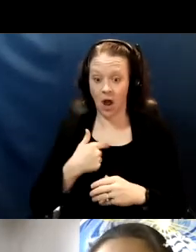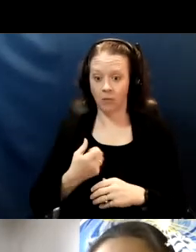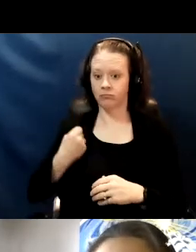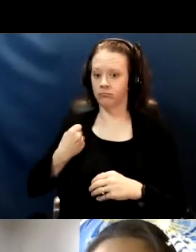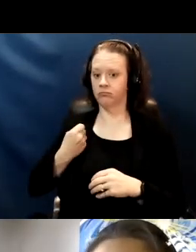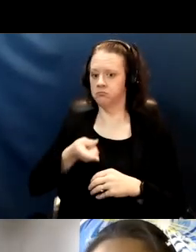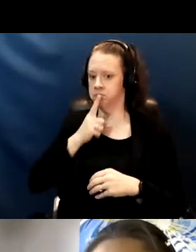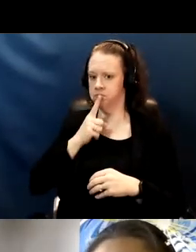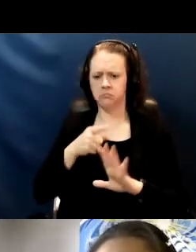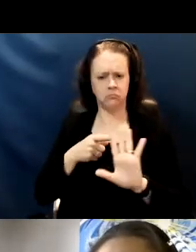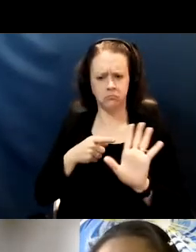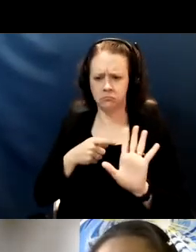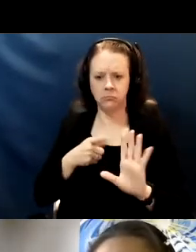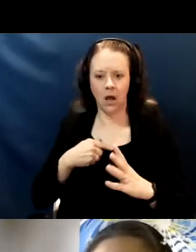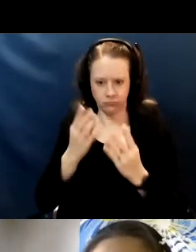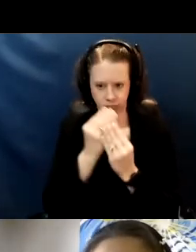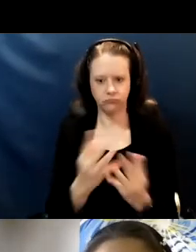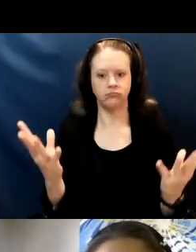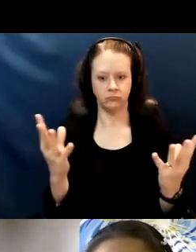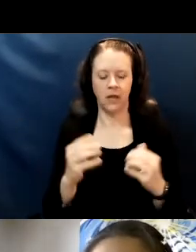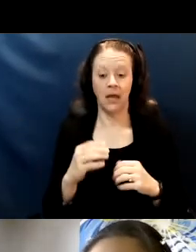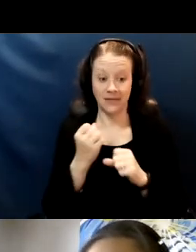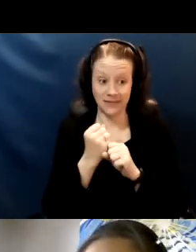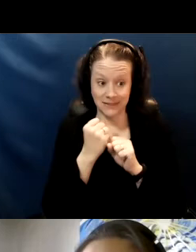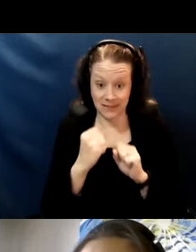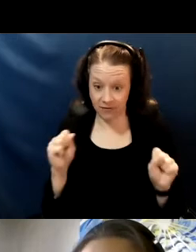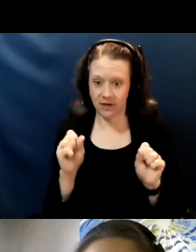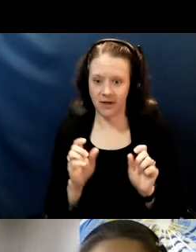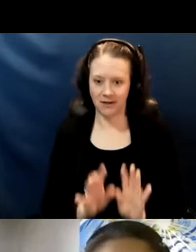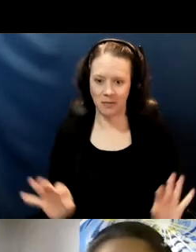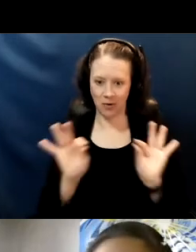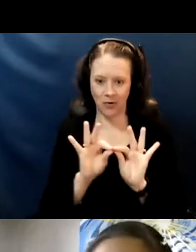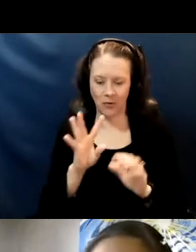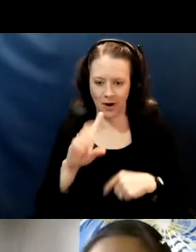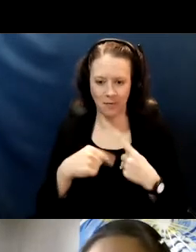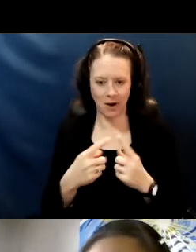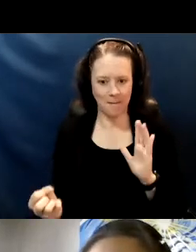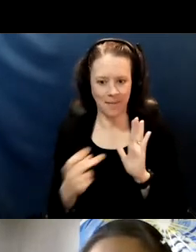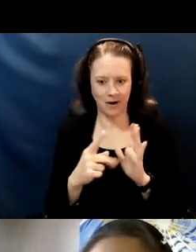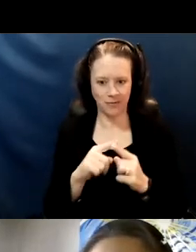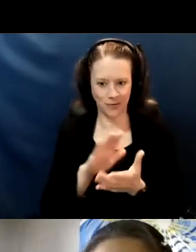Safety, we are talking about return to school, we're talking about vaccines,